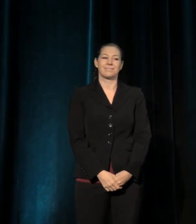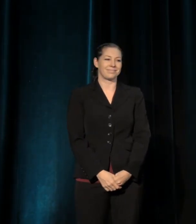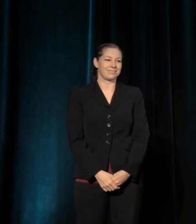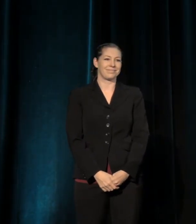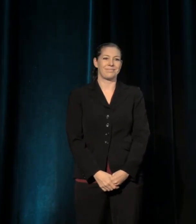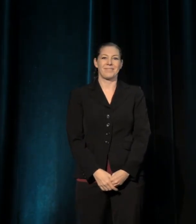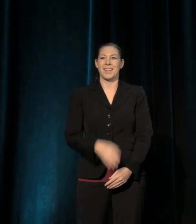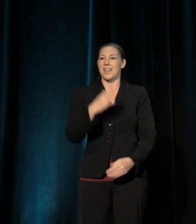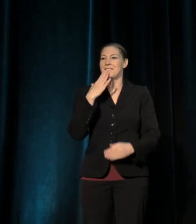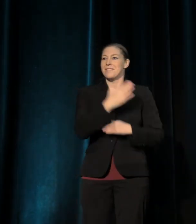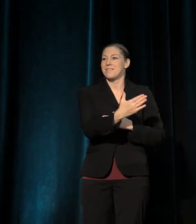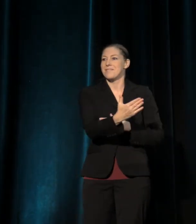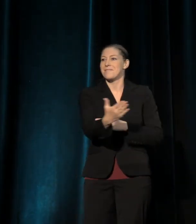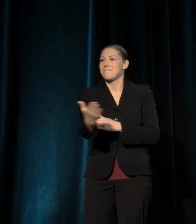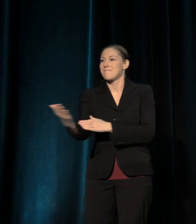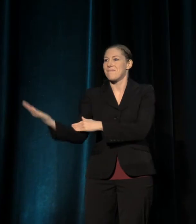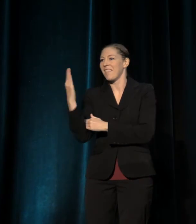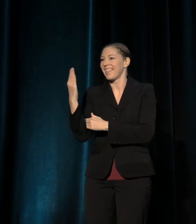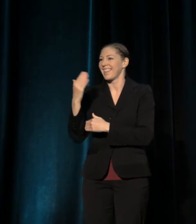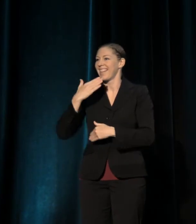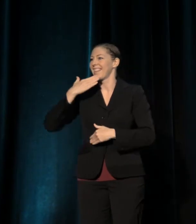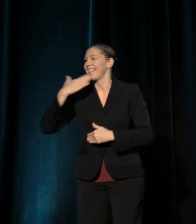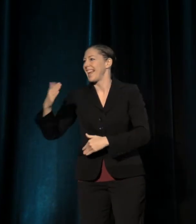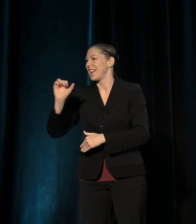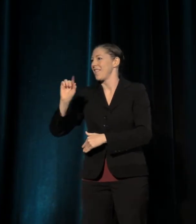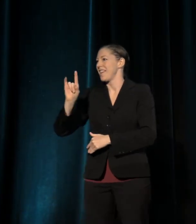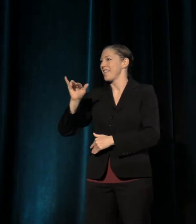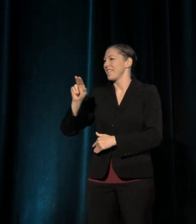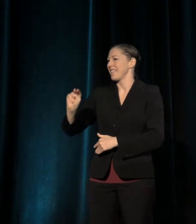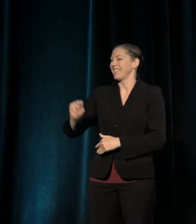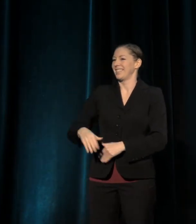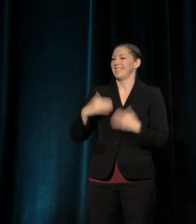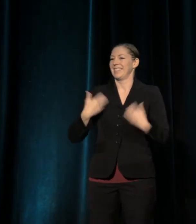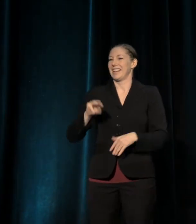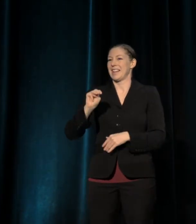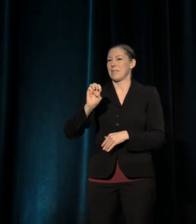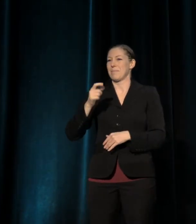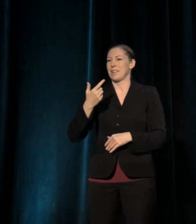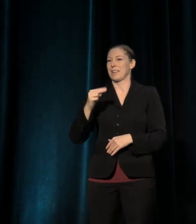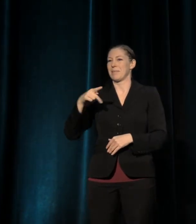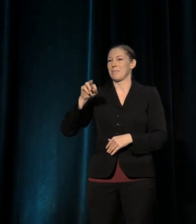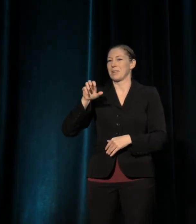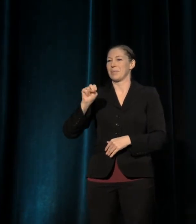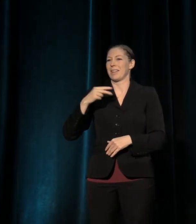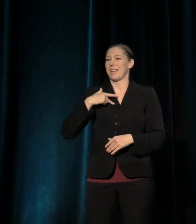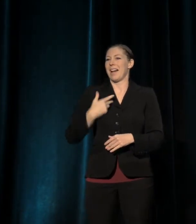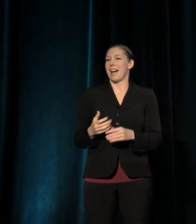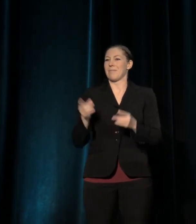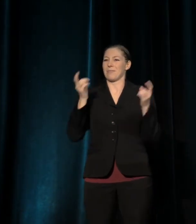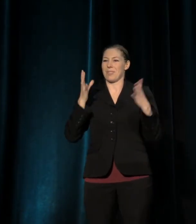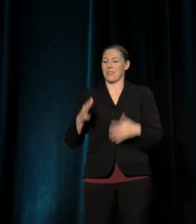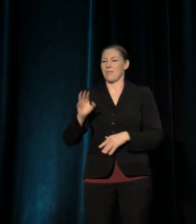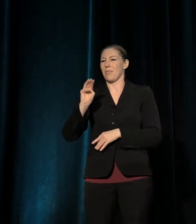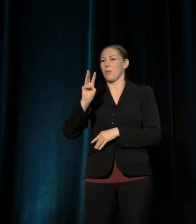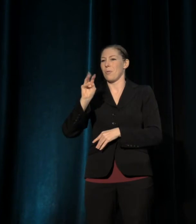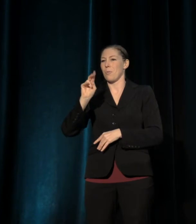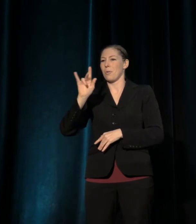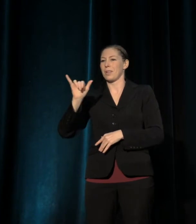Good morning, I am-- Thank you, Adrian. I am Meghan Pressman. I'm the Managing Director at Woolly Mammoth, and Adrian has reminded me that this is absolutely